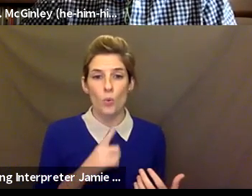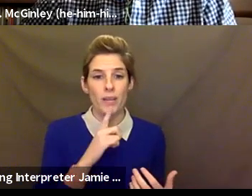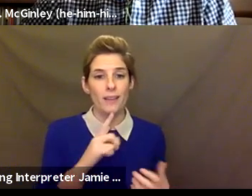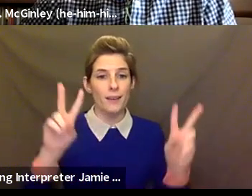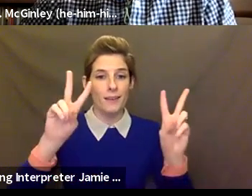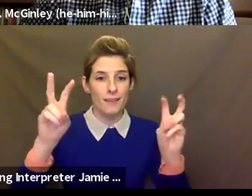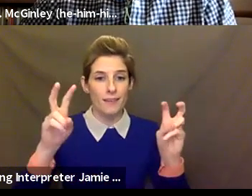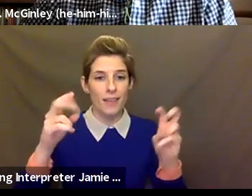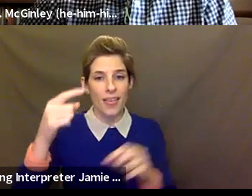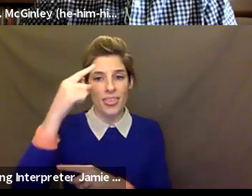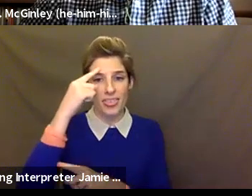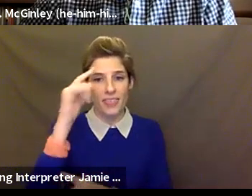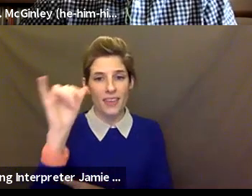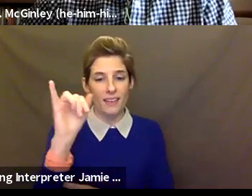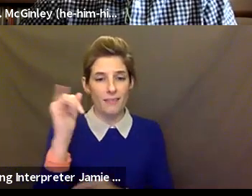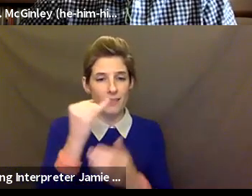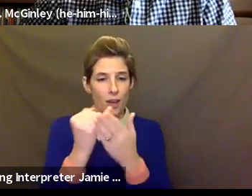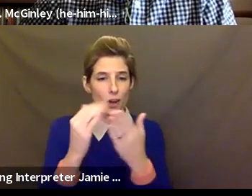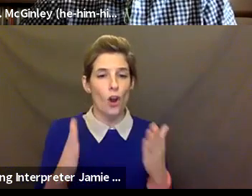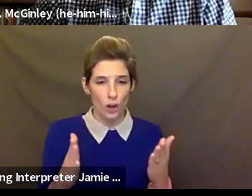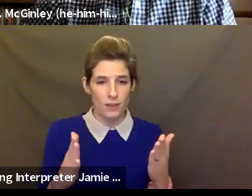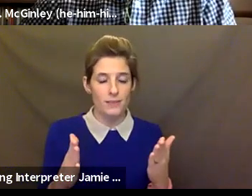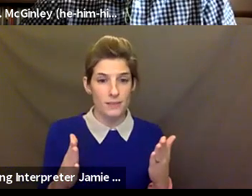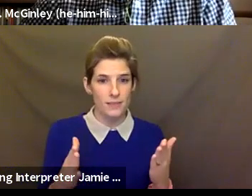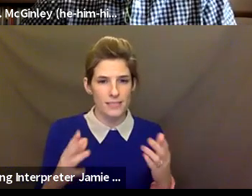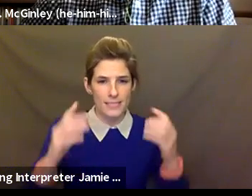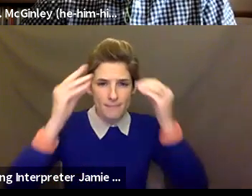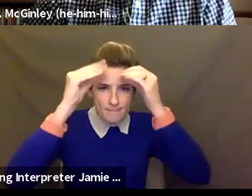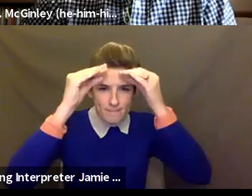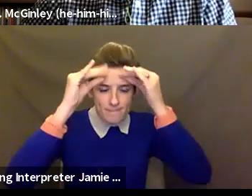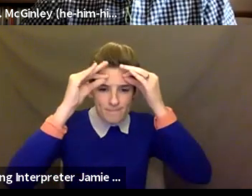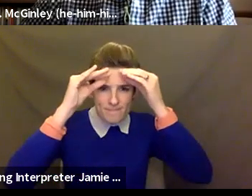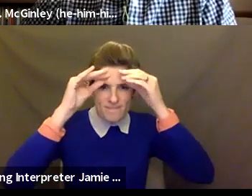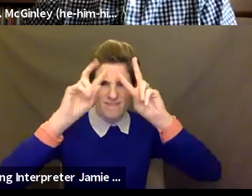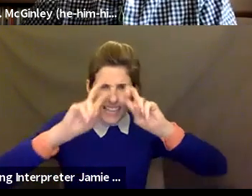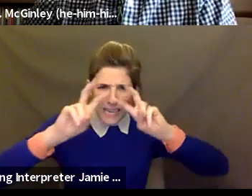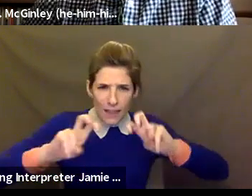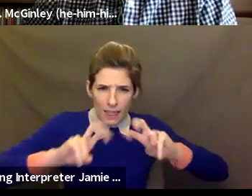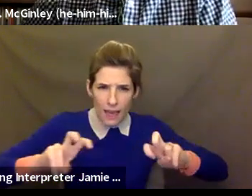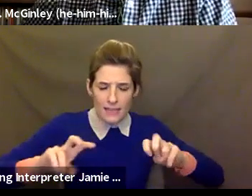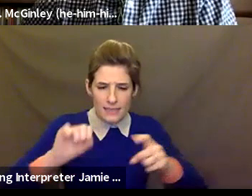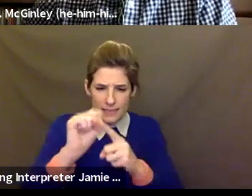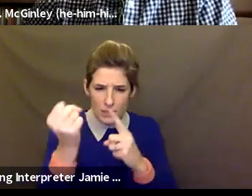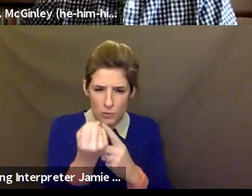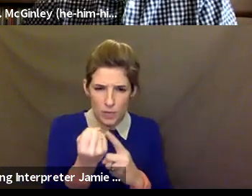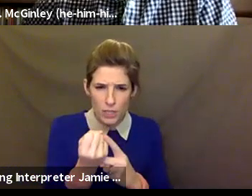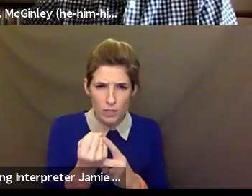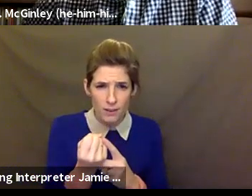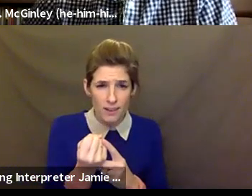become critical thinkers, and just to be independent, right,